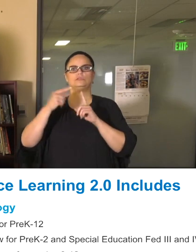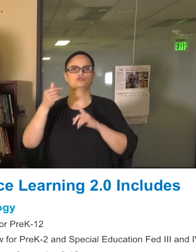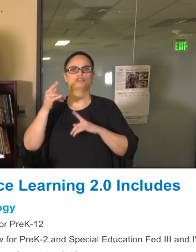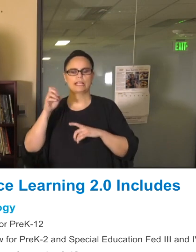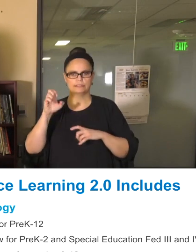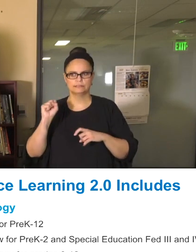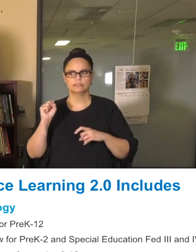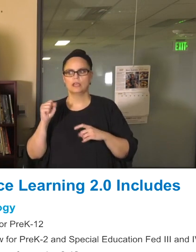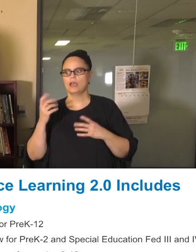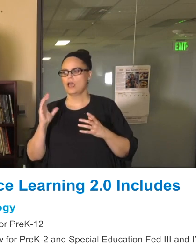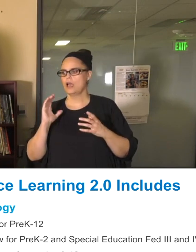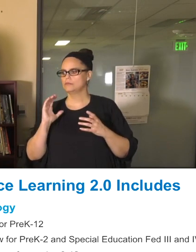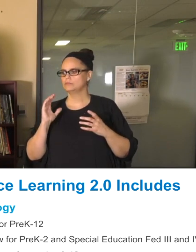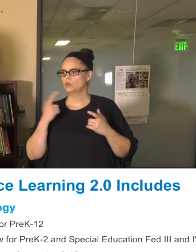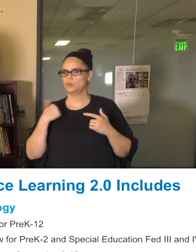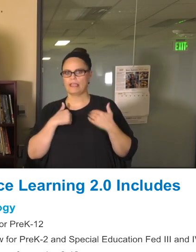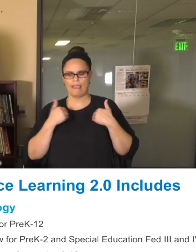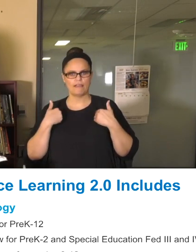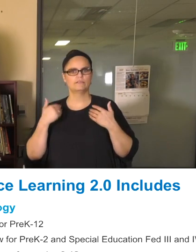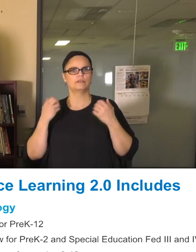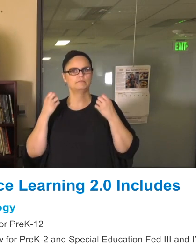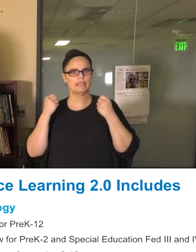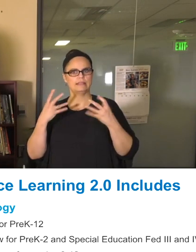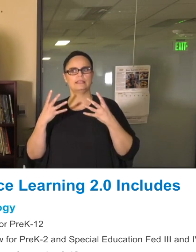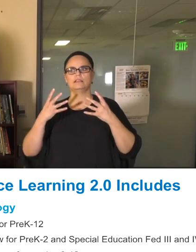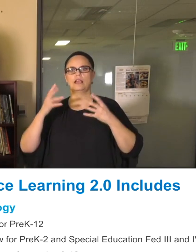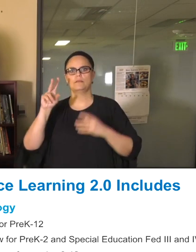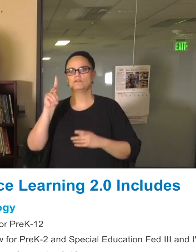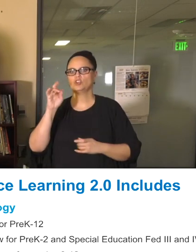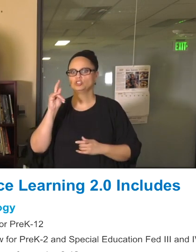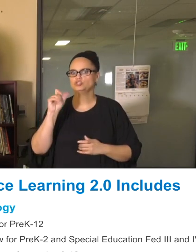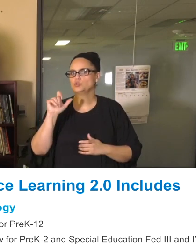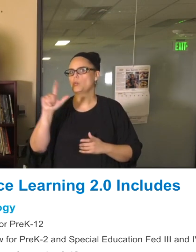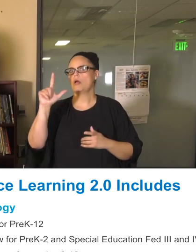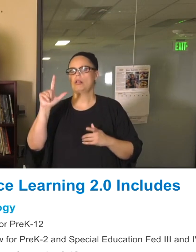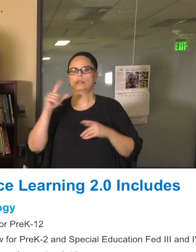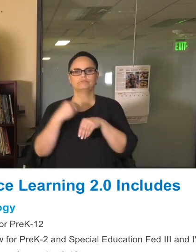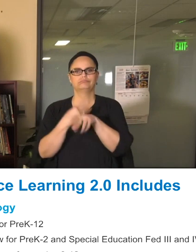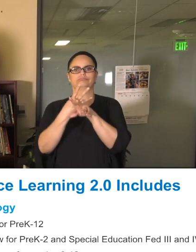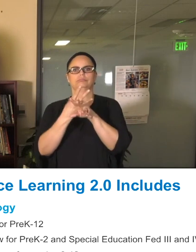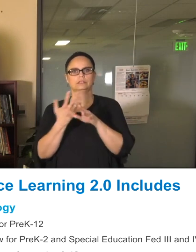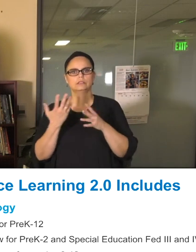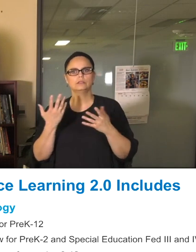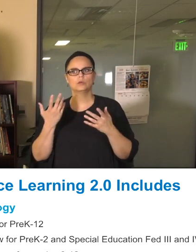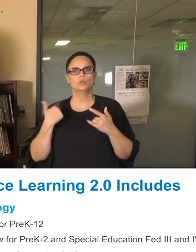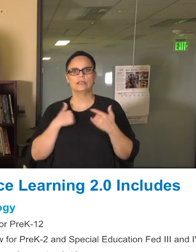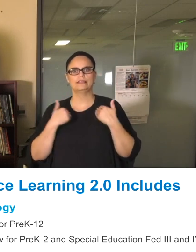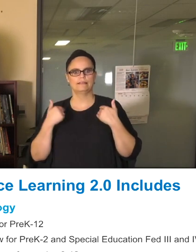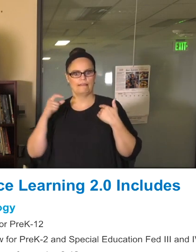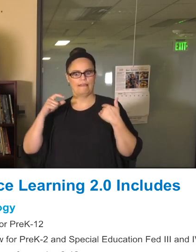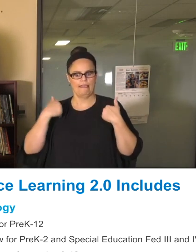companies in this time of districts going virtual have heard loud and clear that we need these tools to work right,